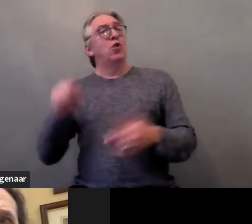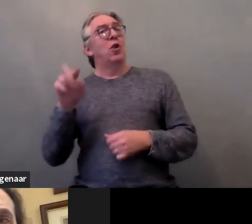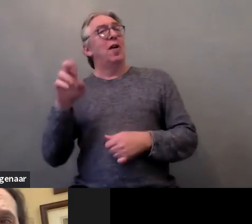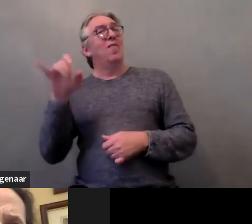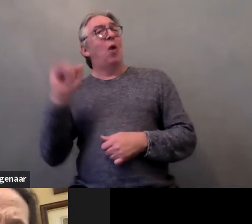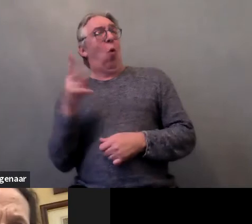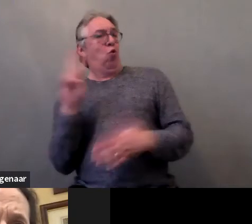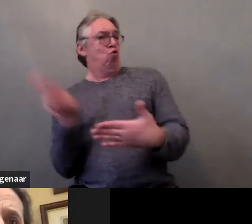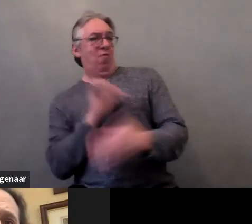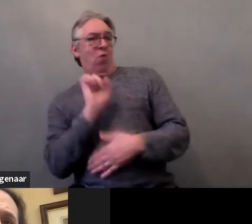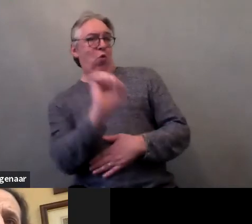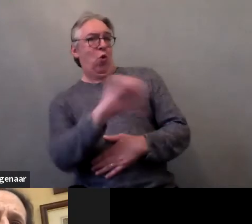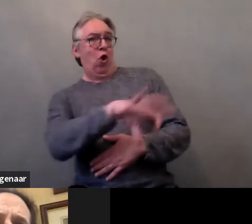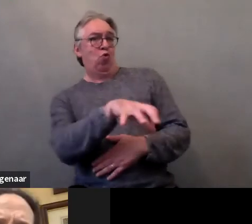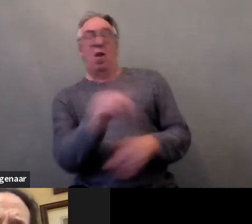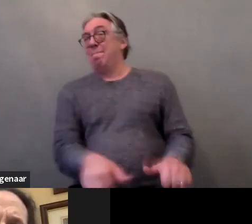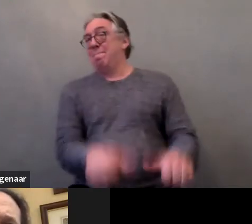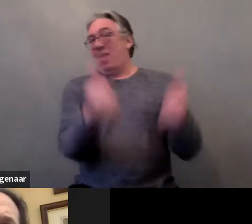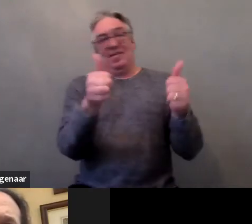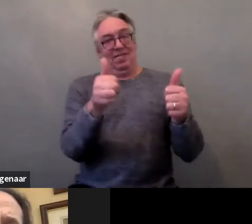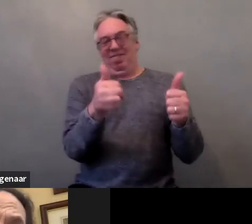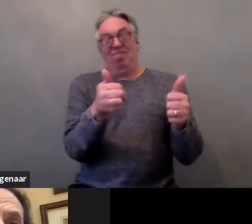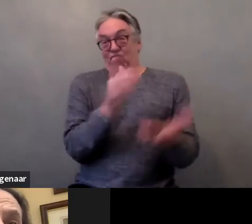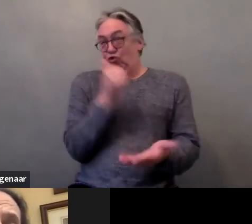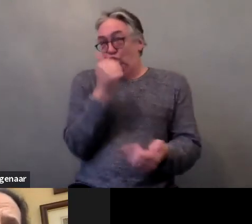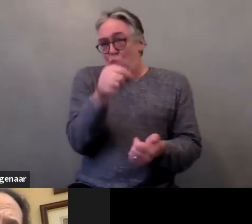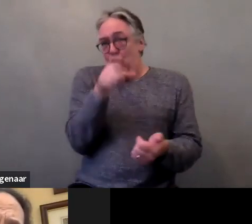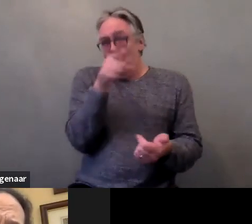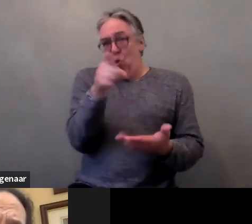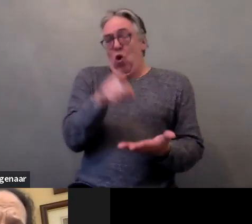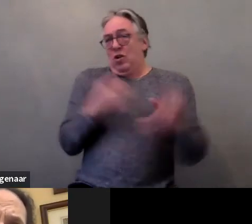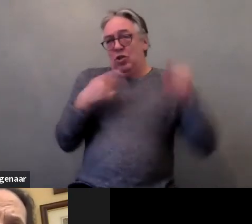This is the best way to highlight, and make visible